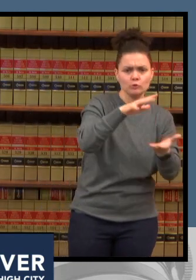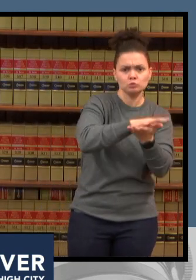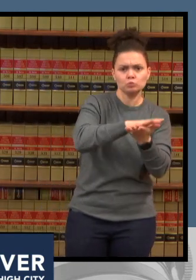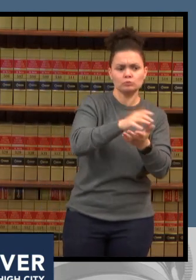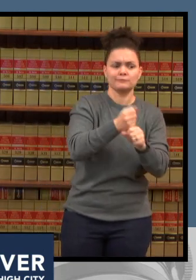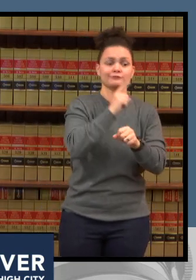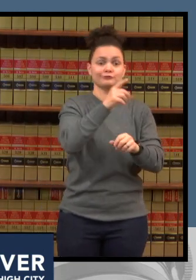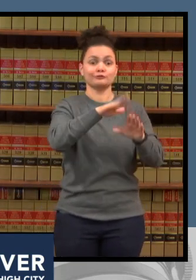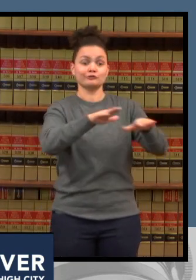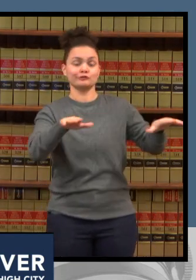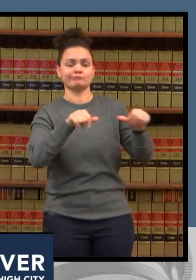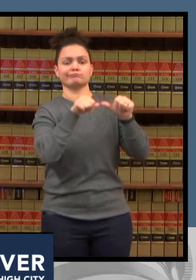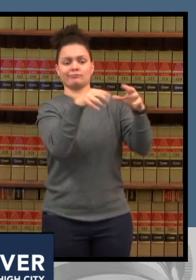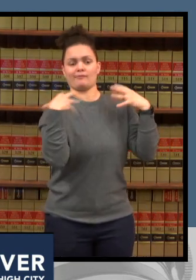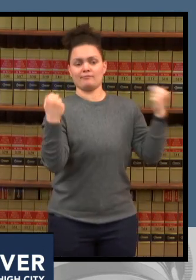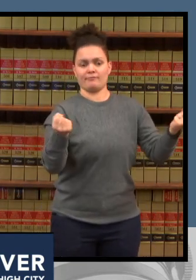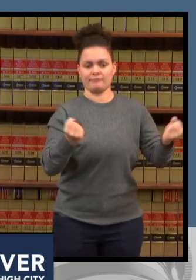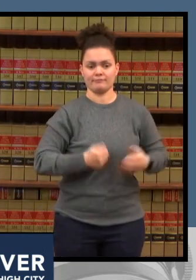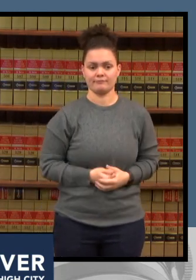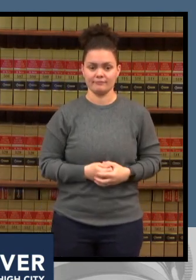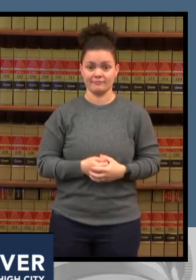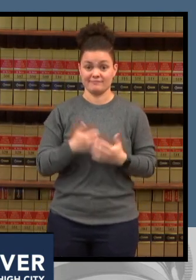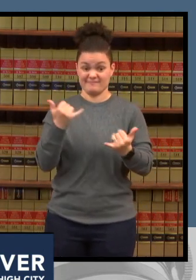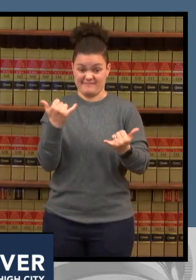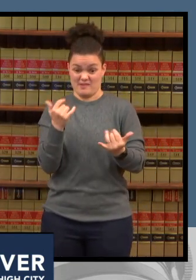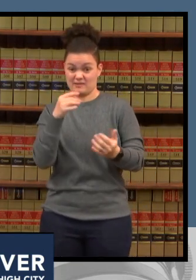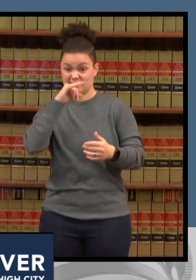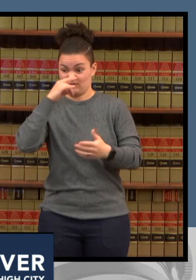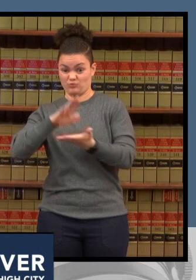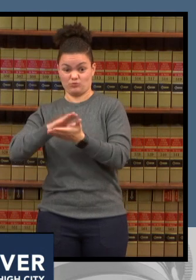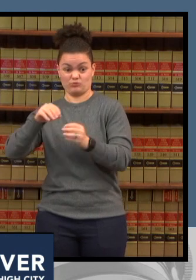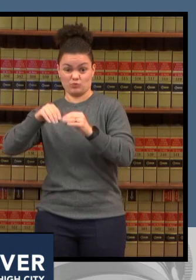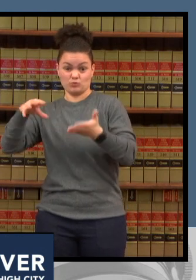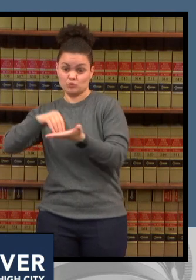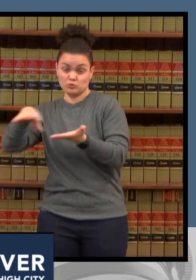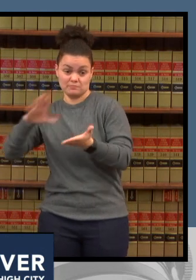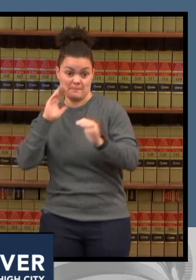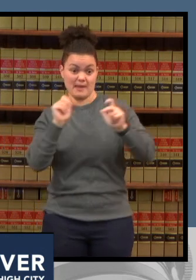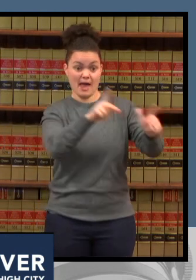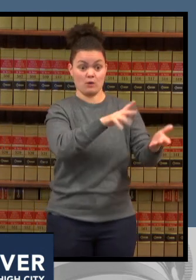at the same time our community is dealing with a much more transmissible variant the omicron